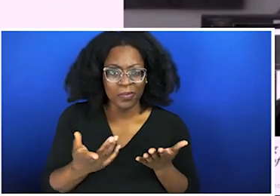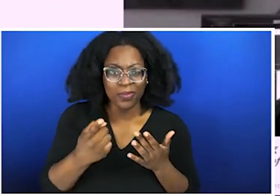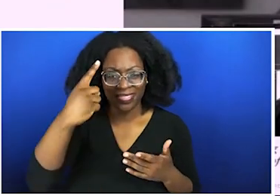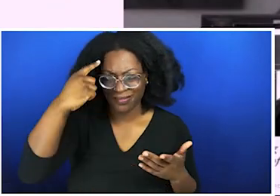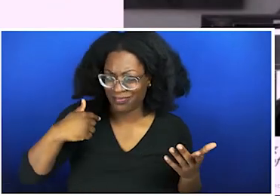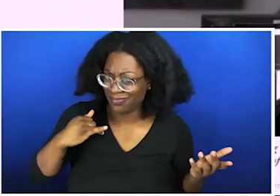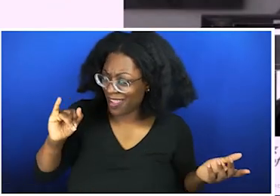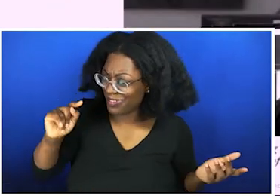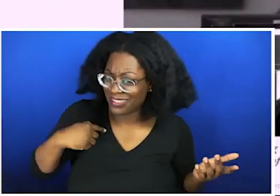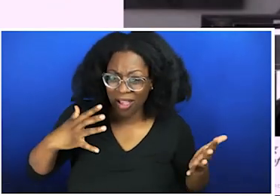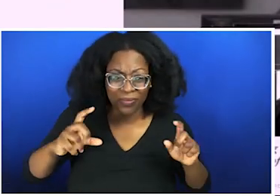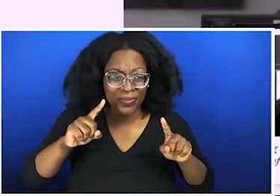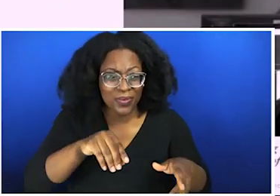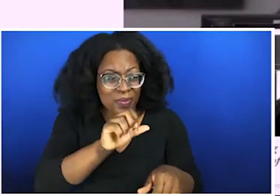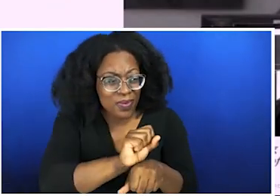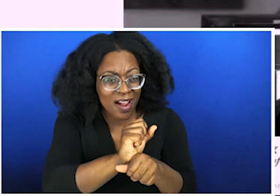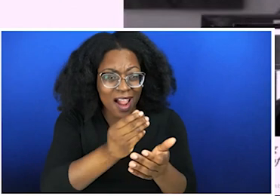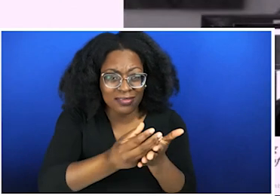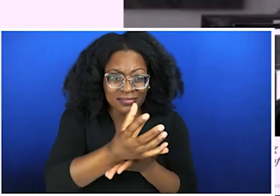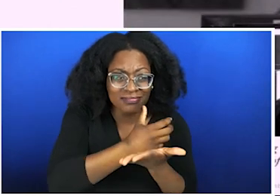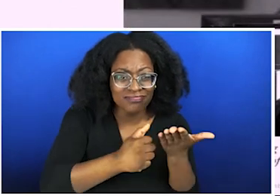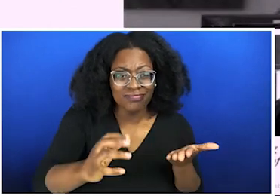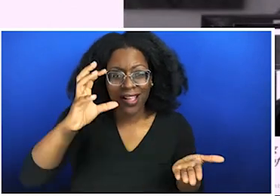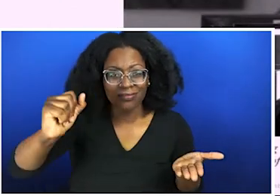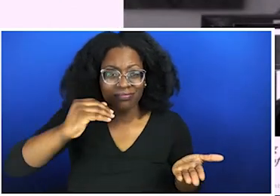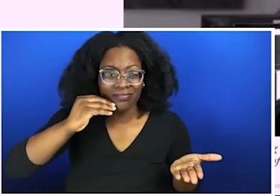problem. This empathy, this lack of being able to put yourself in someone else's shoes